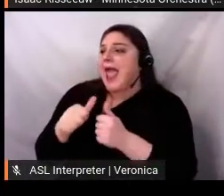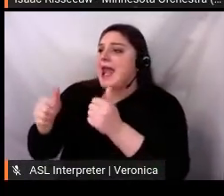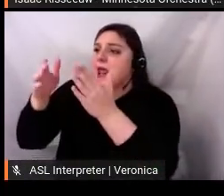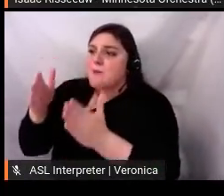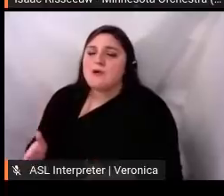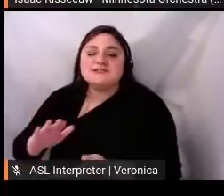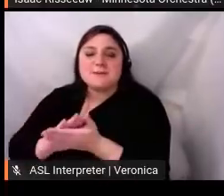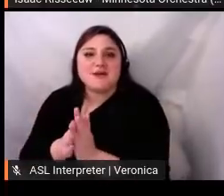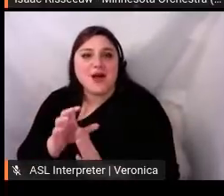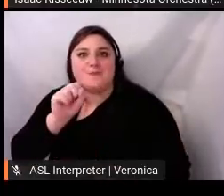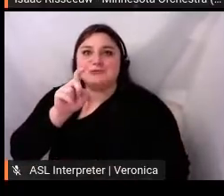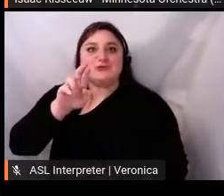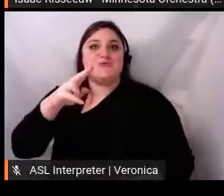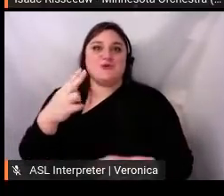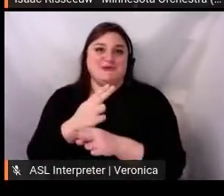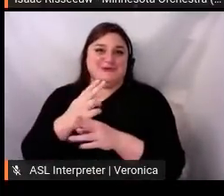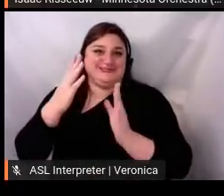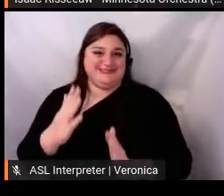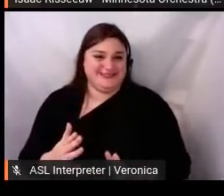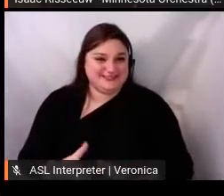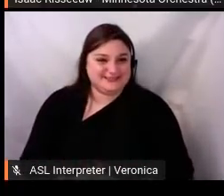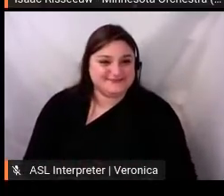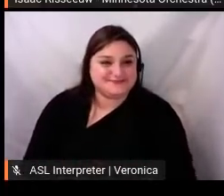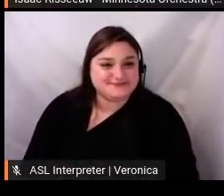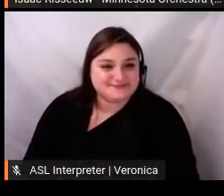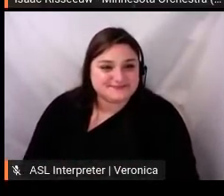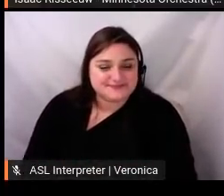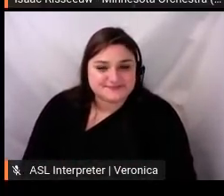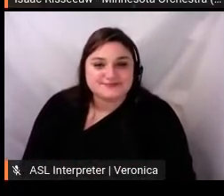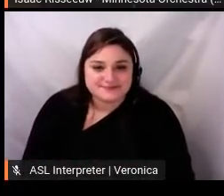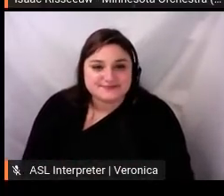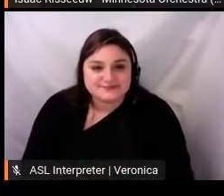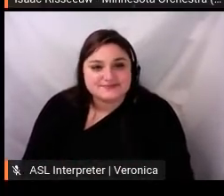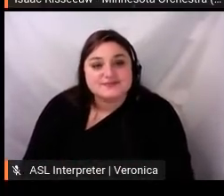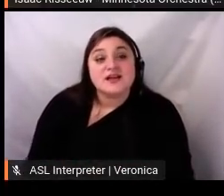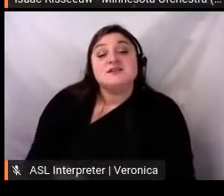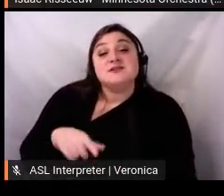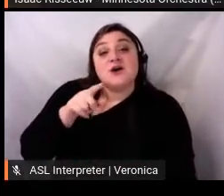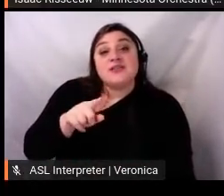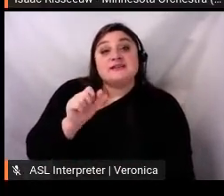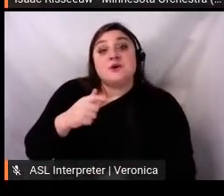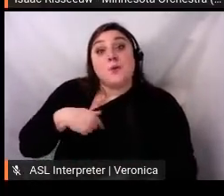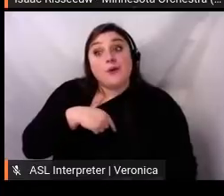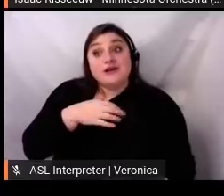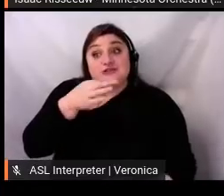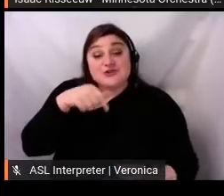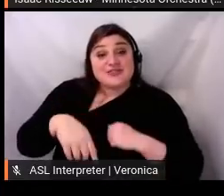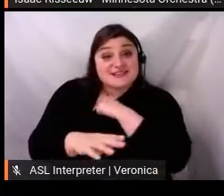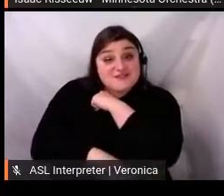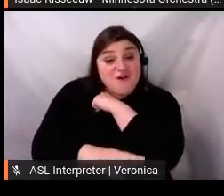So what's next? As Jen mentioned, the Minnesota Orchestra is back on stage this fall with concerts presented on TV, radio, and